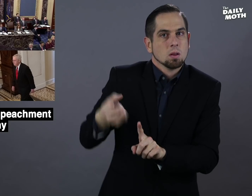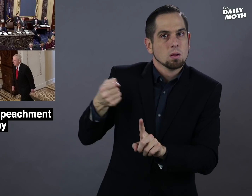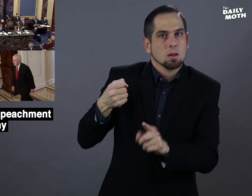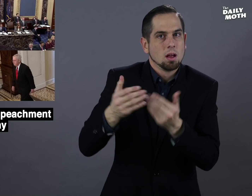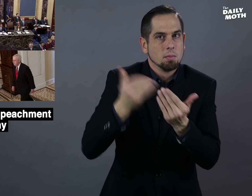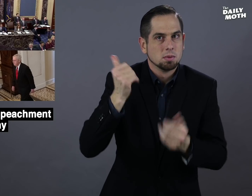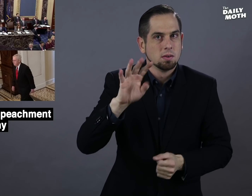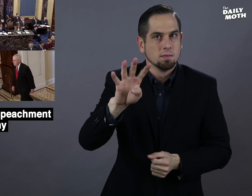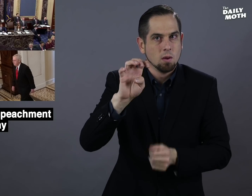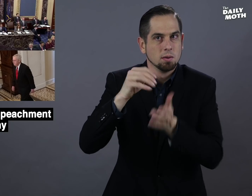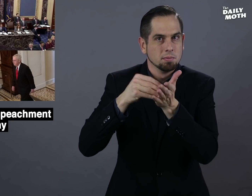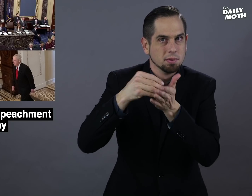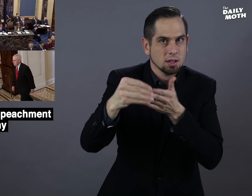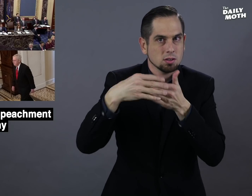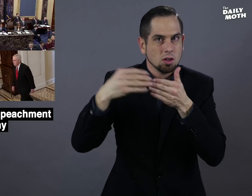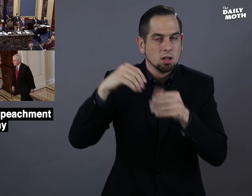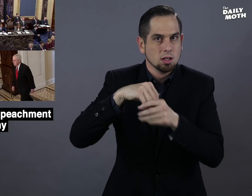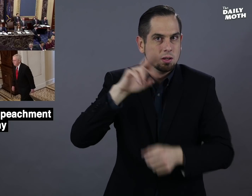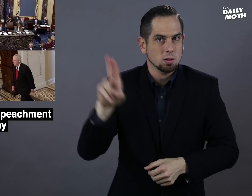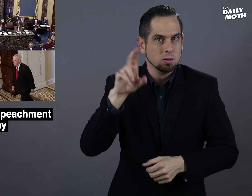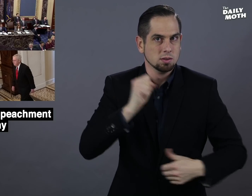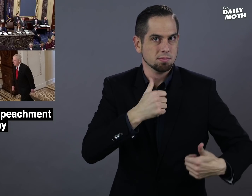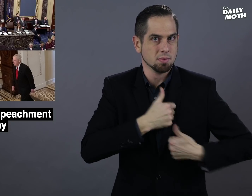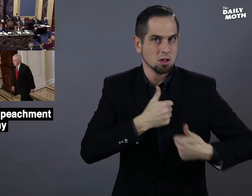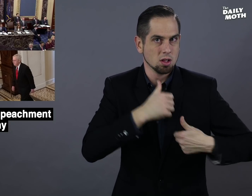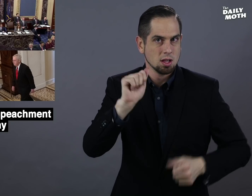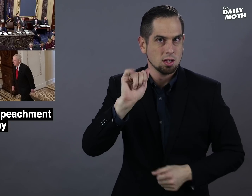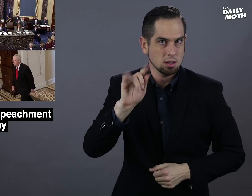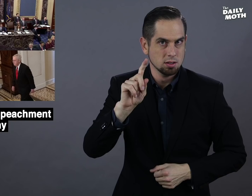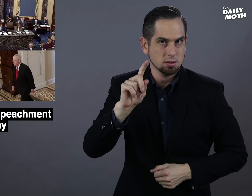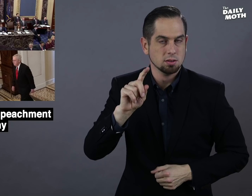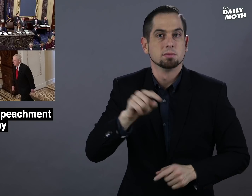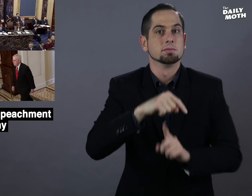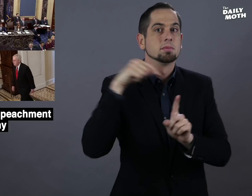withholding almost $400 million in U.S. military aid.